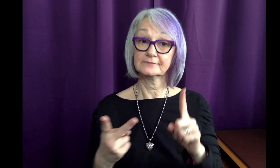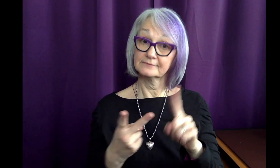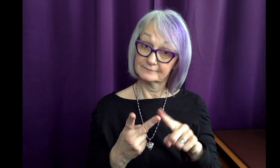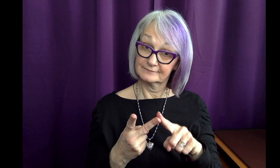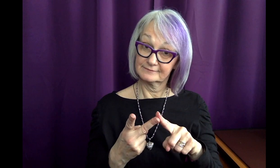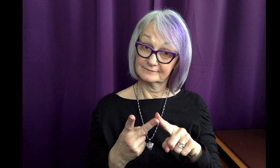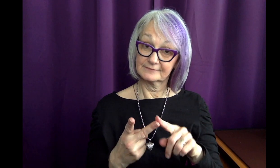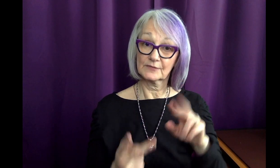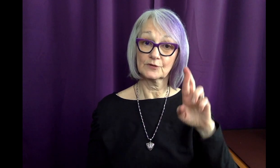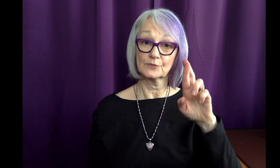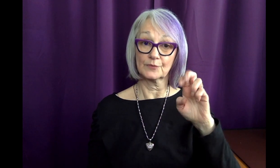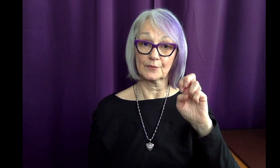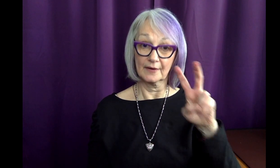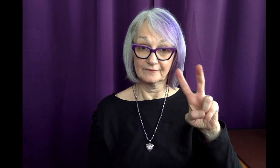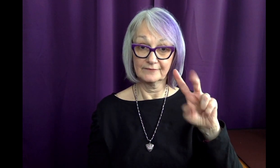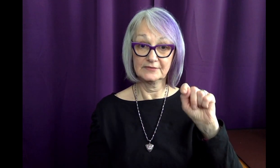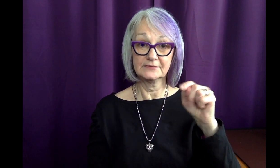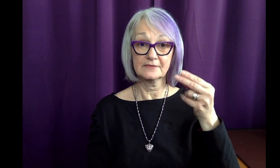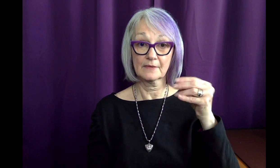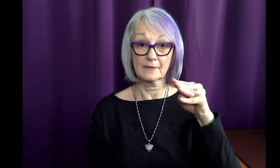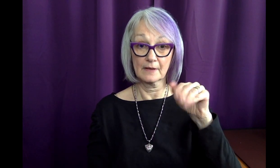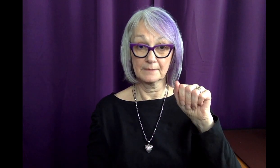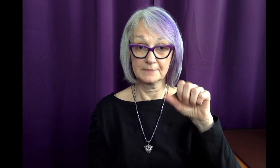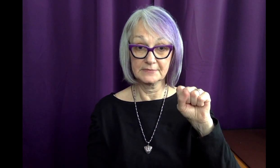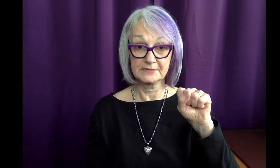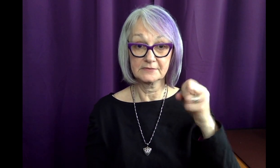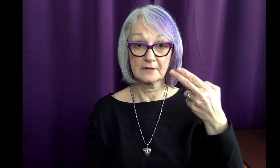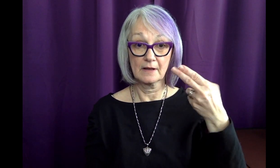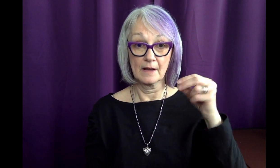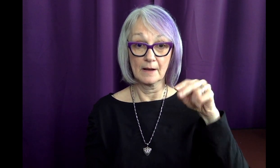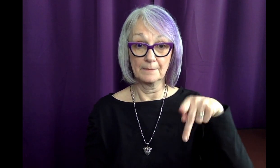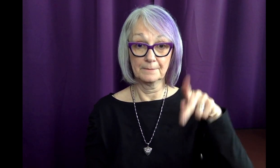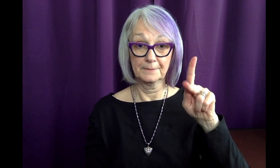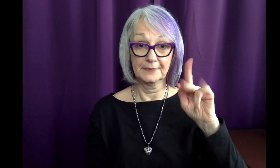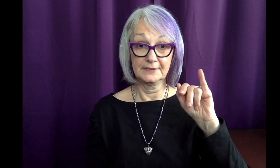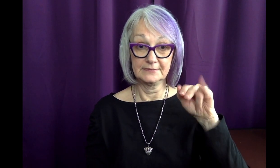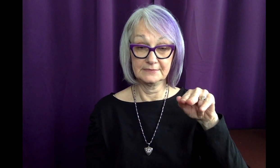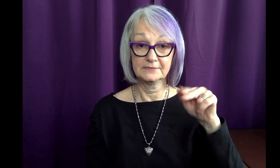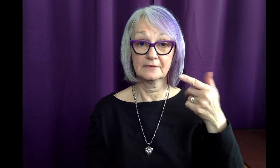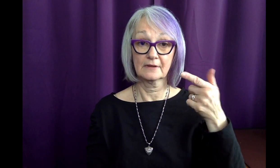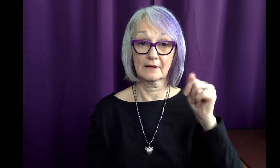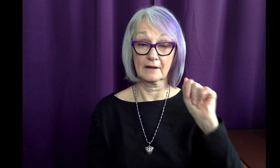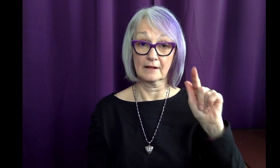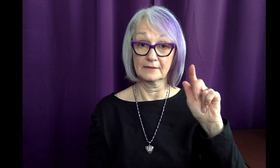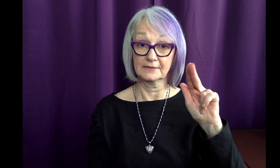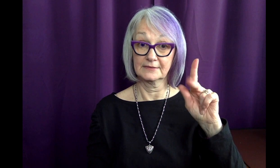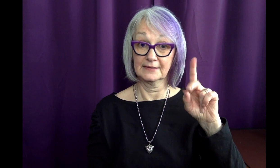The second is of Rev. Thomas Hopkins Gallaudet